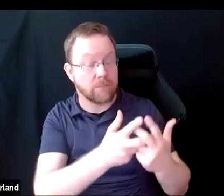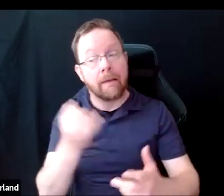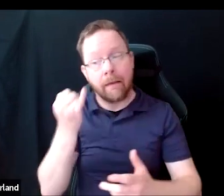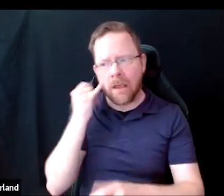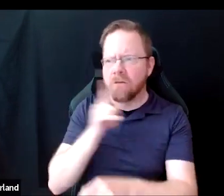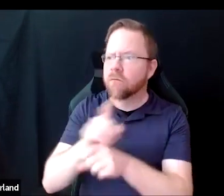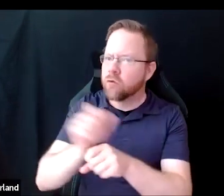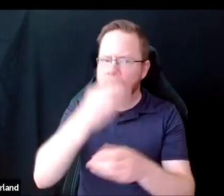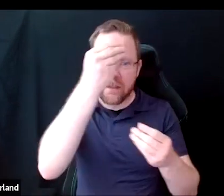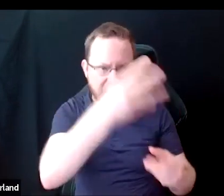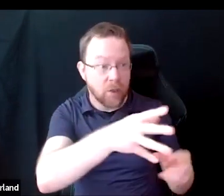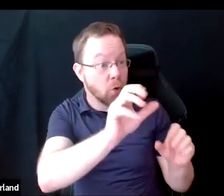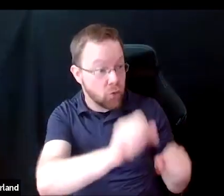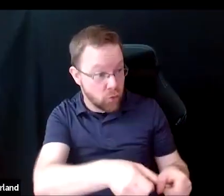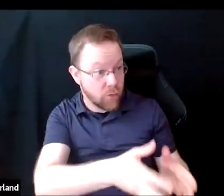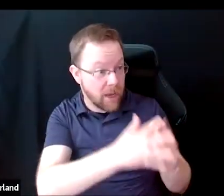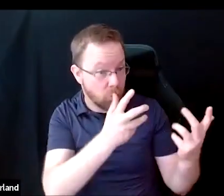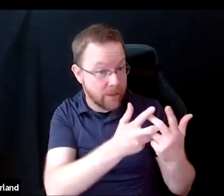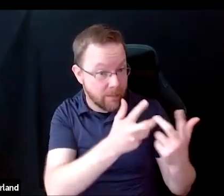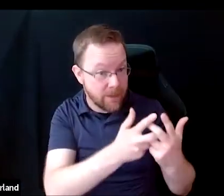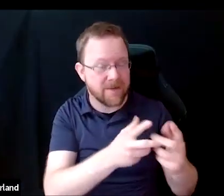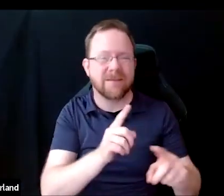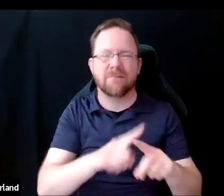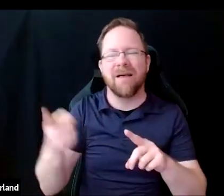then it may only be made out of a sense of legal obligation,